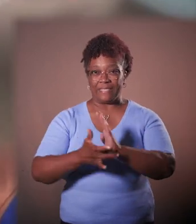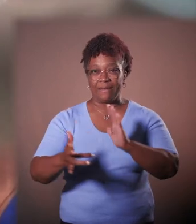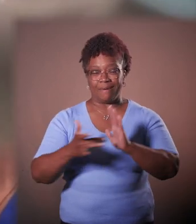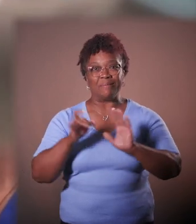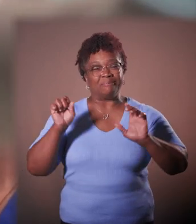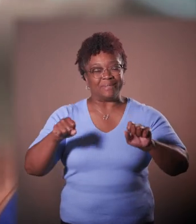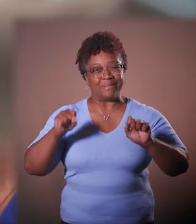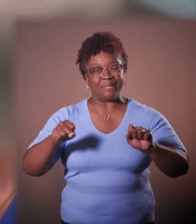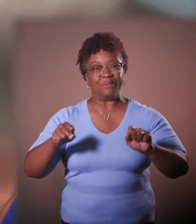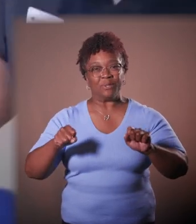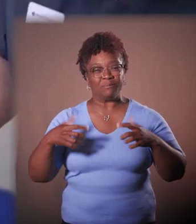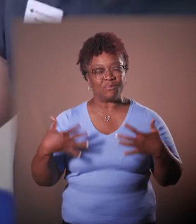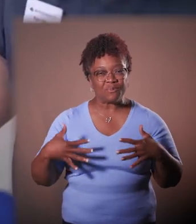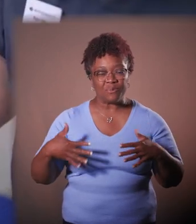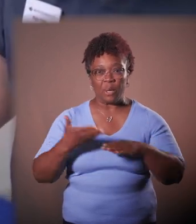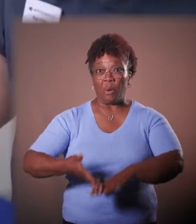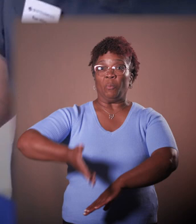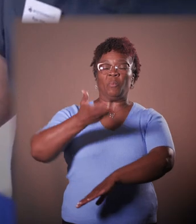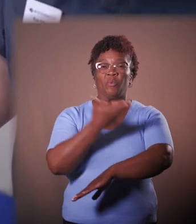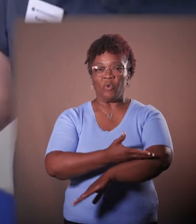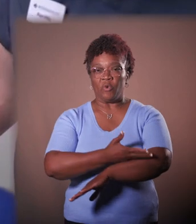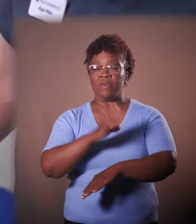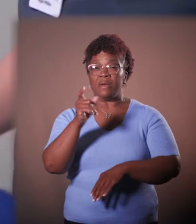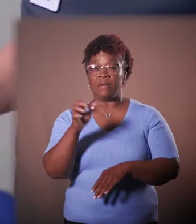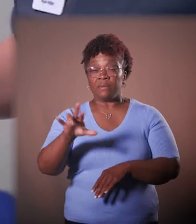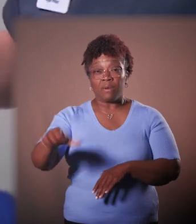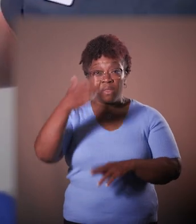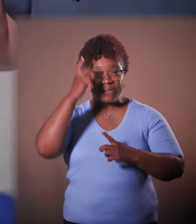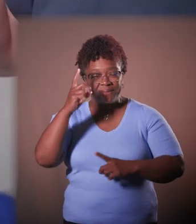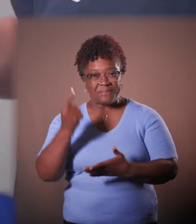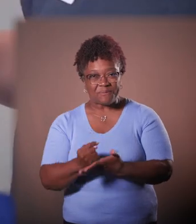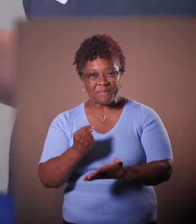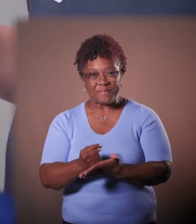potential to improve the way we treat cancer and other diseases.